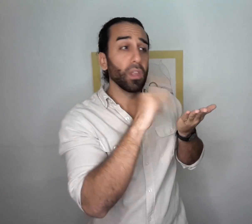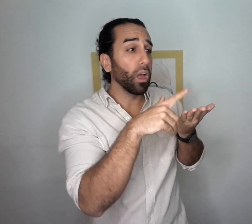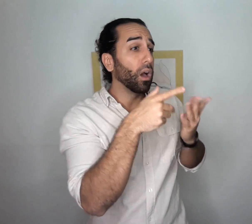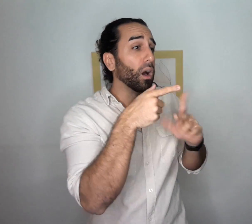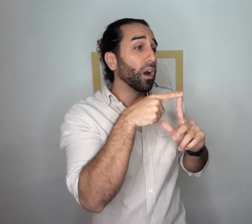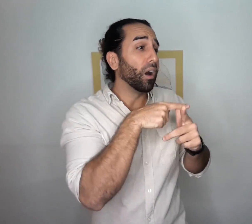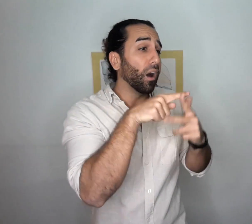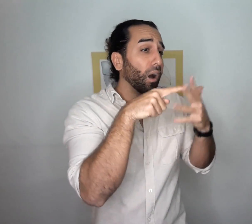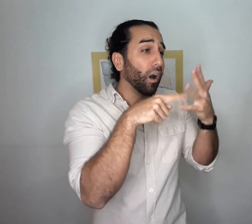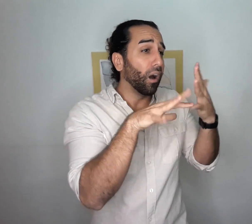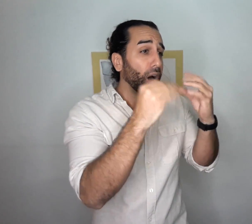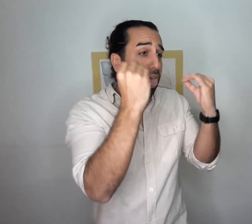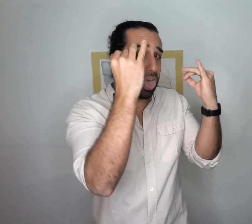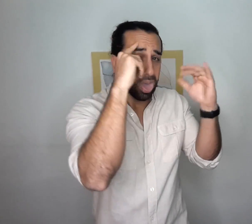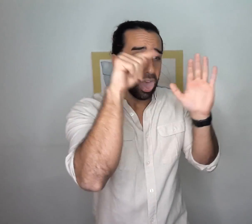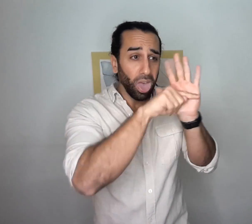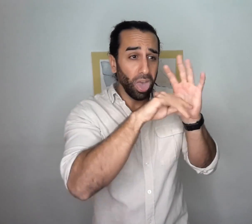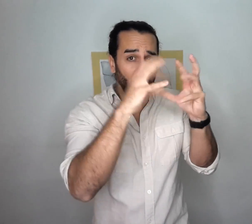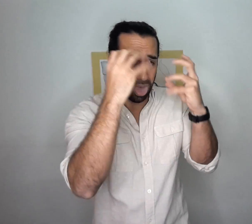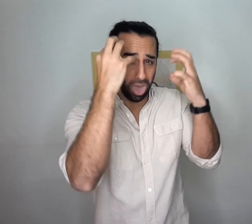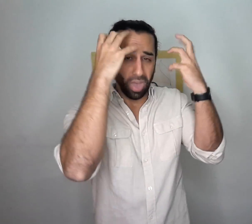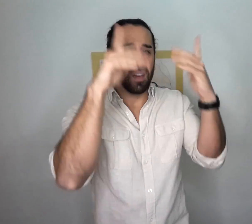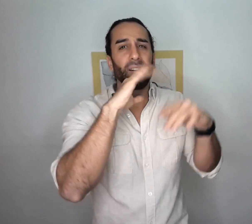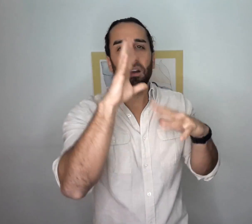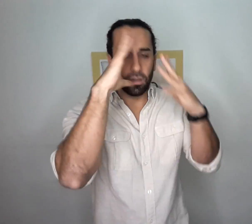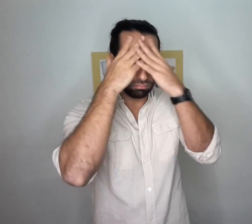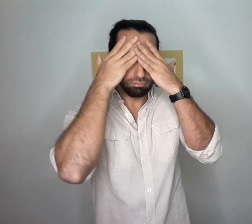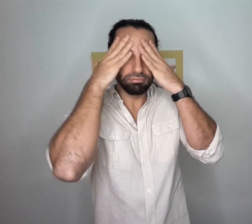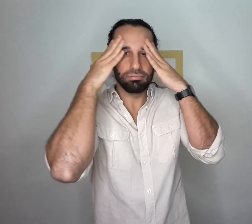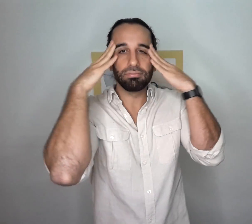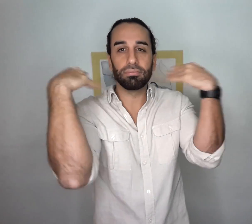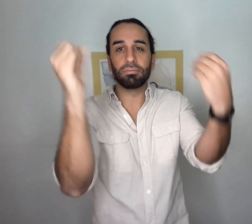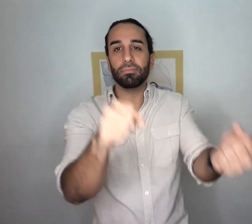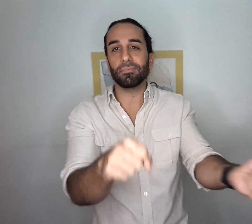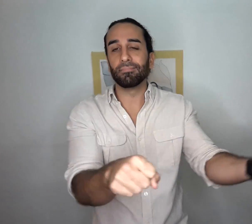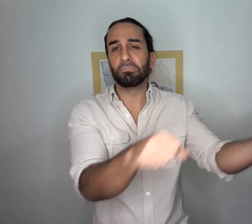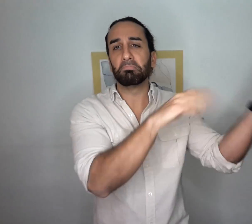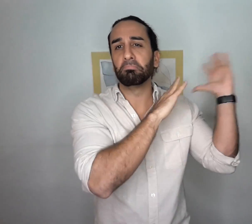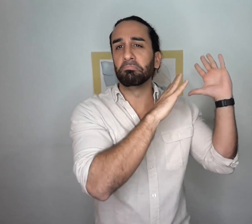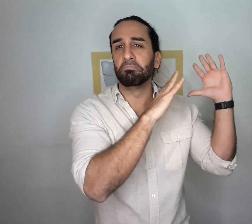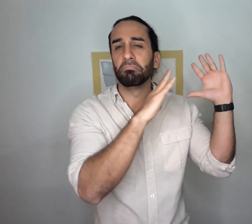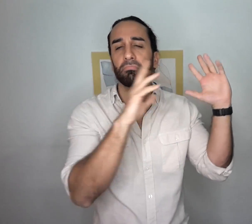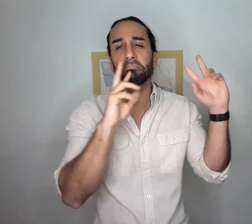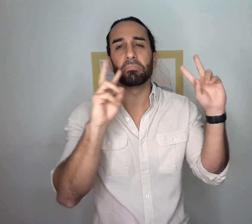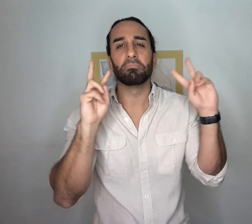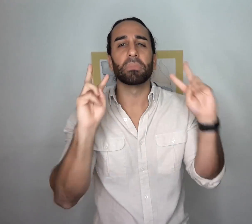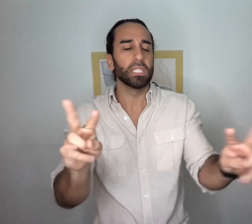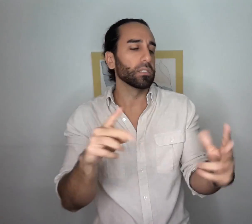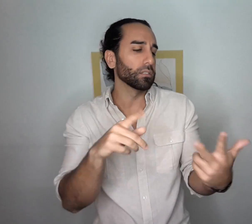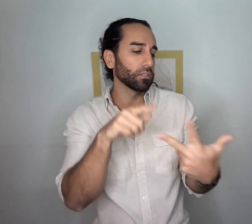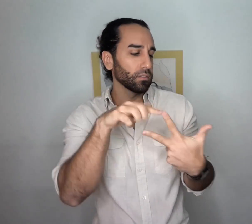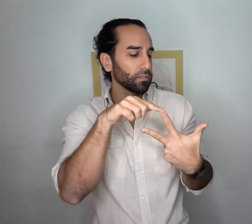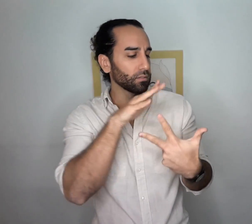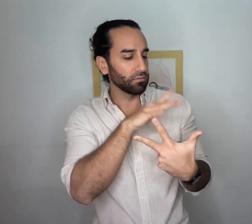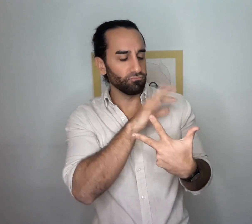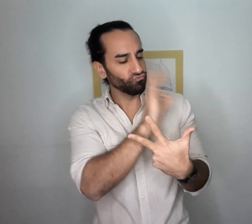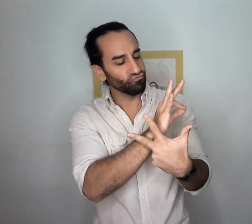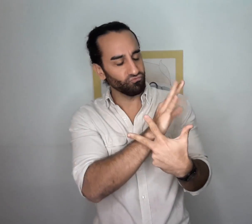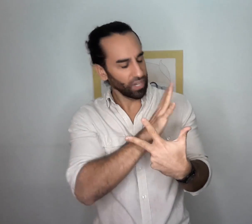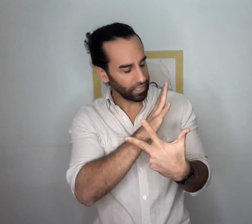and remove all the negative thinking and self-blame. We can find a sense of peace and acceptance of our past selves